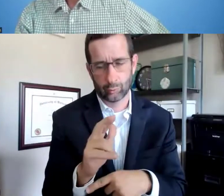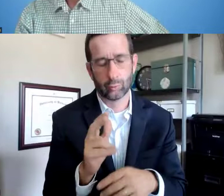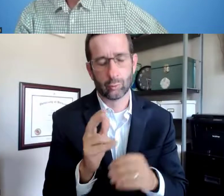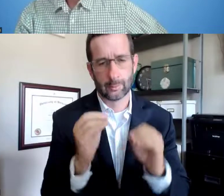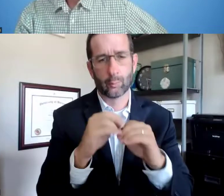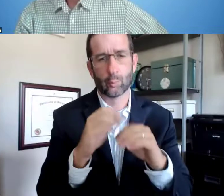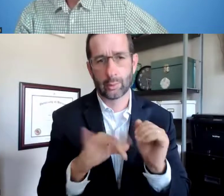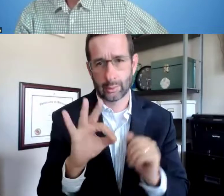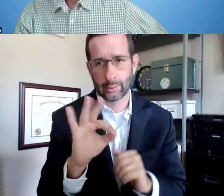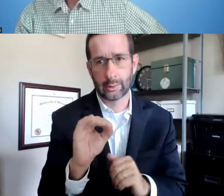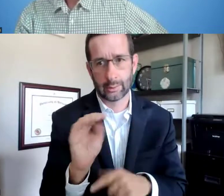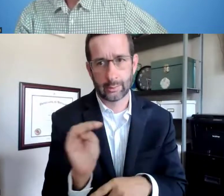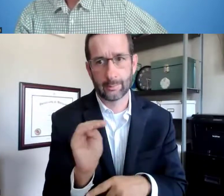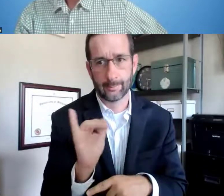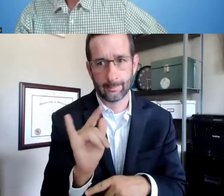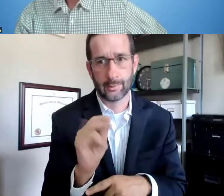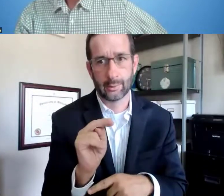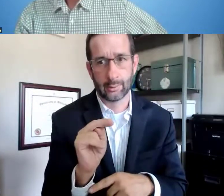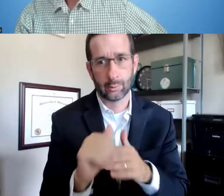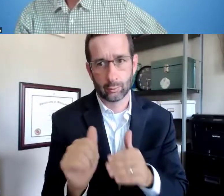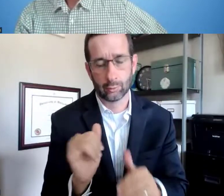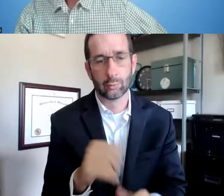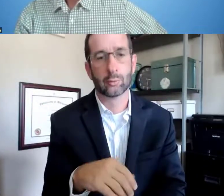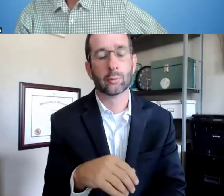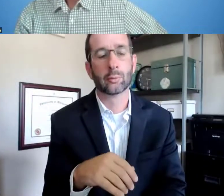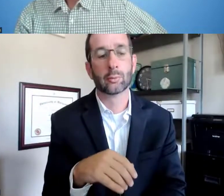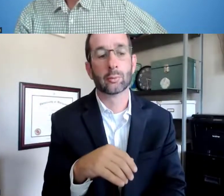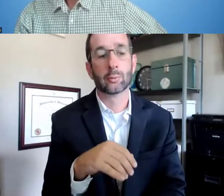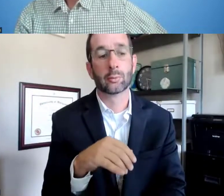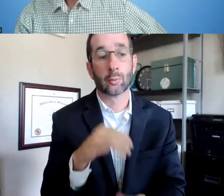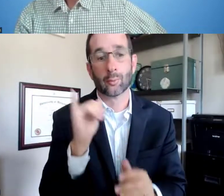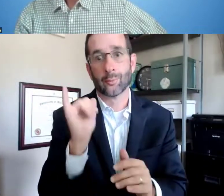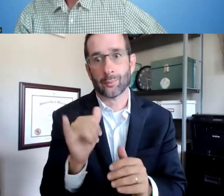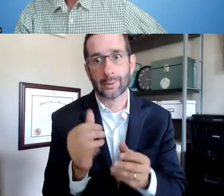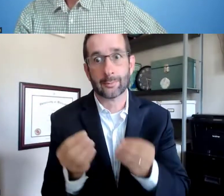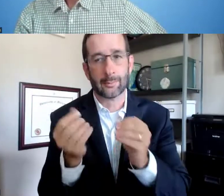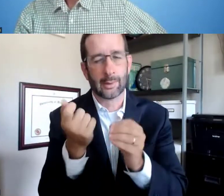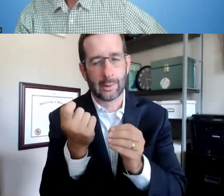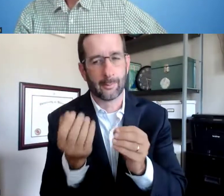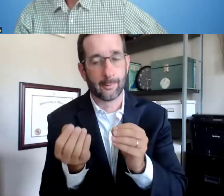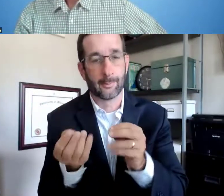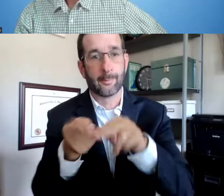This year, it's a pretty similar amount, 90 million. We don't have the specific statistics